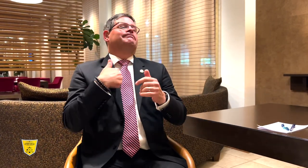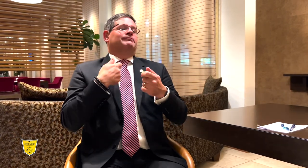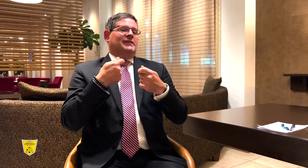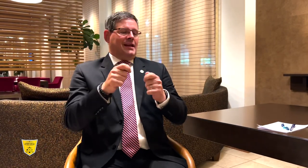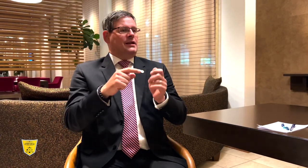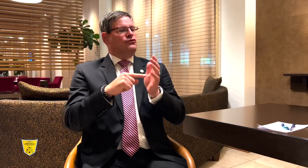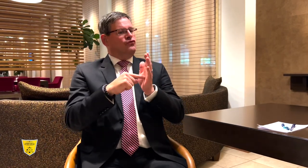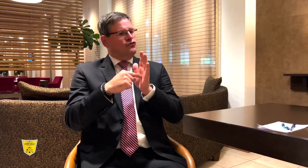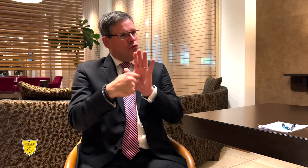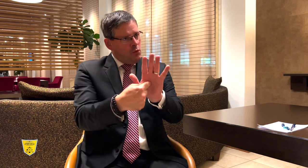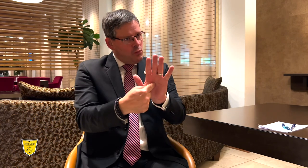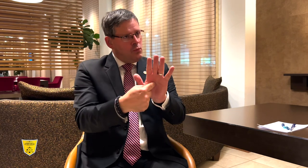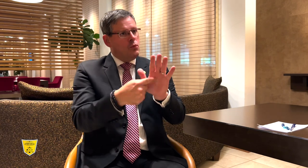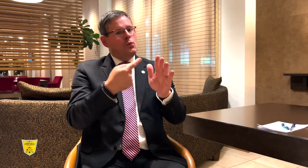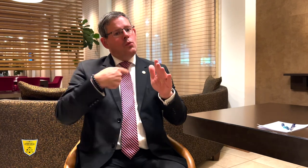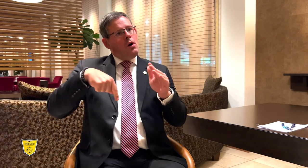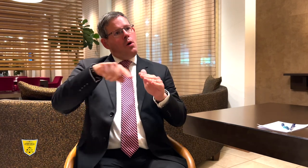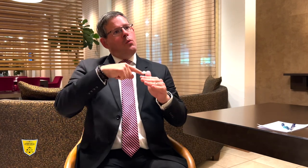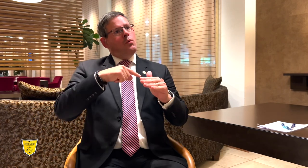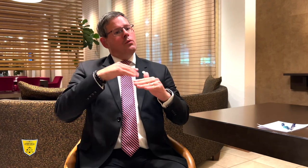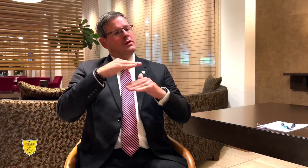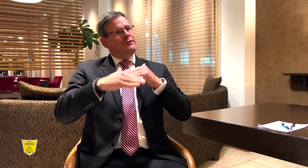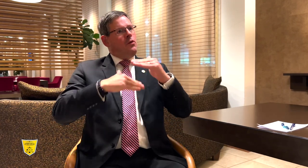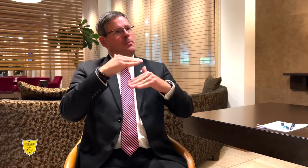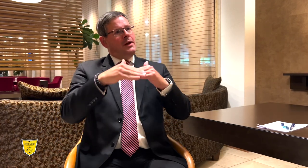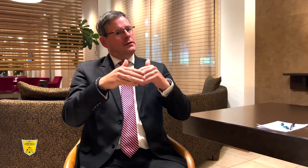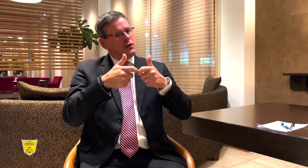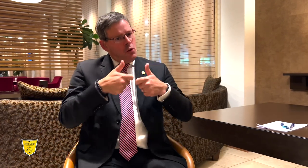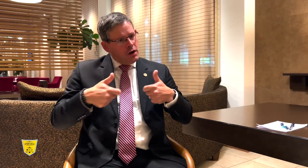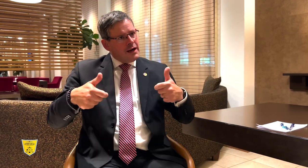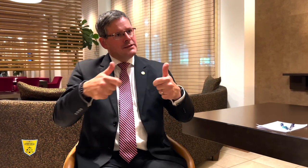I want to show that progress was made during the ICSD Congress